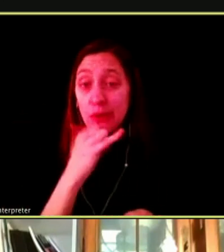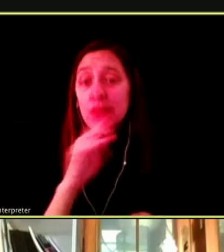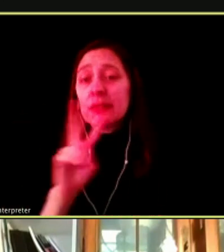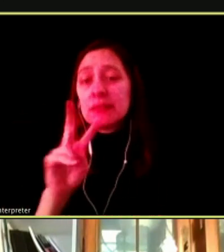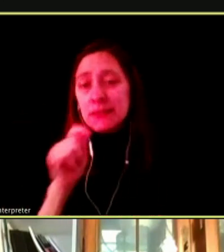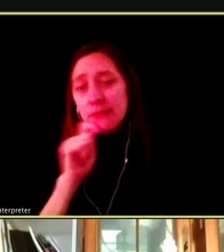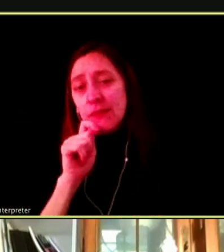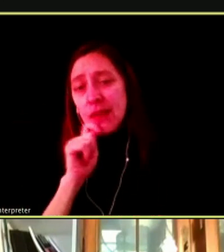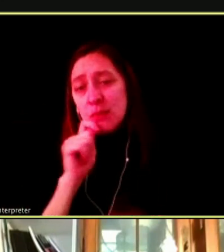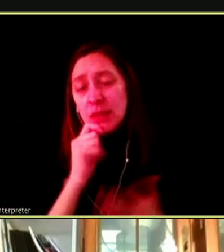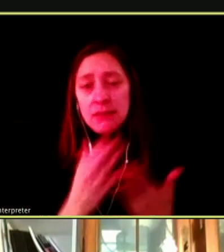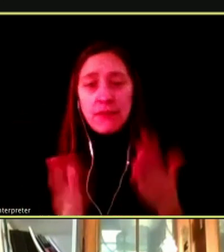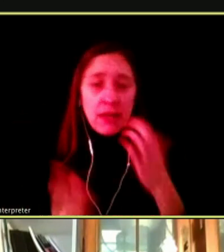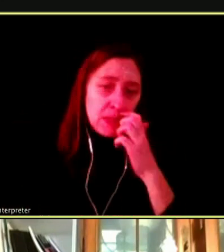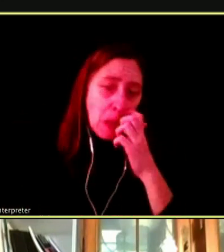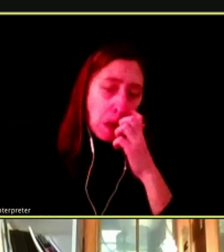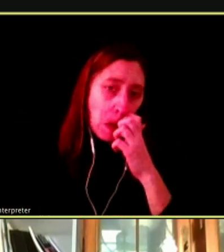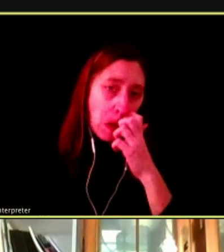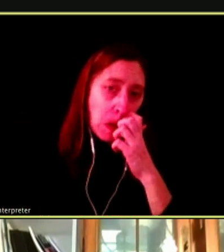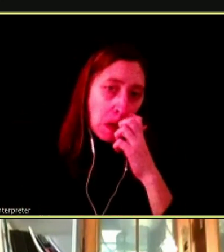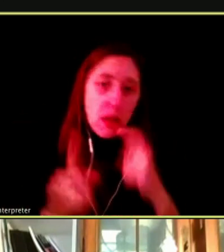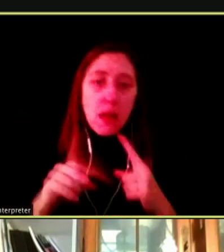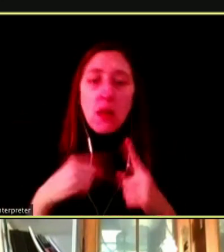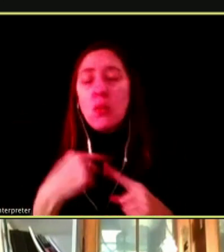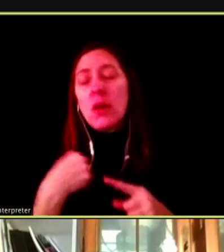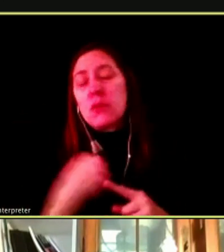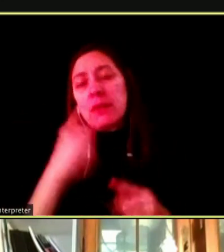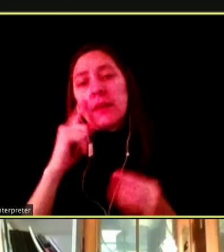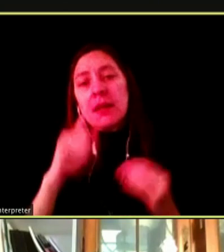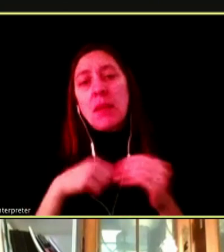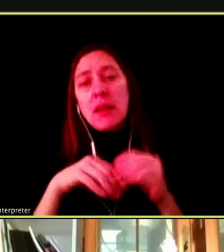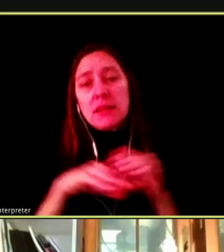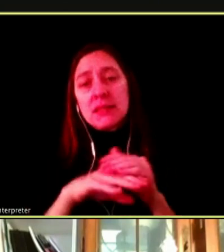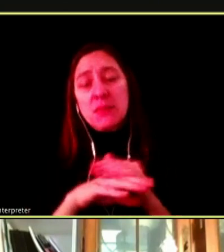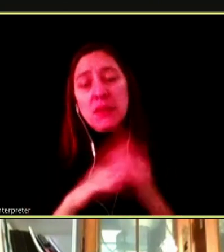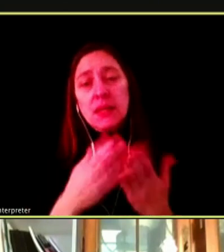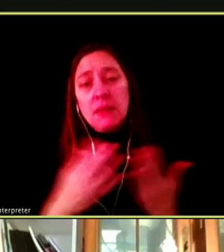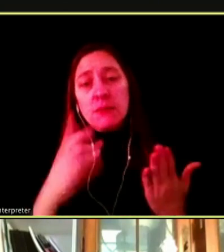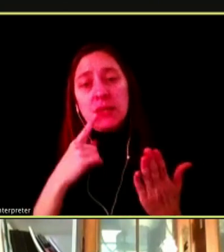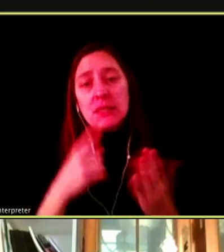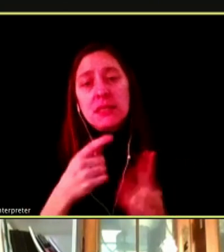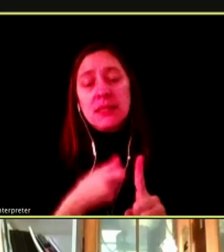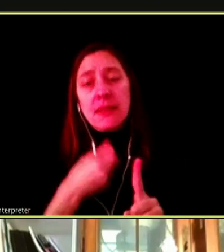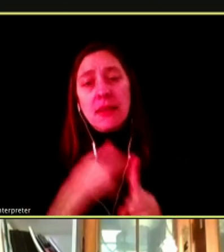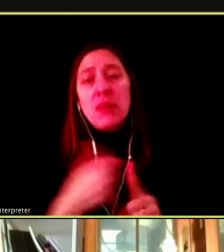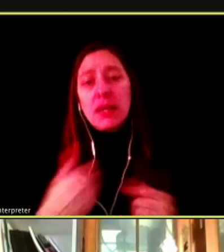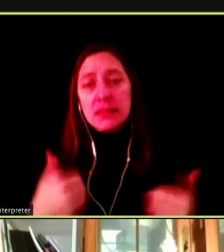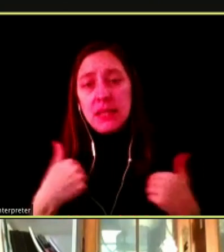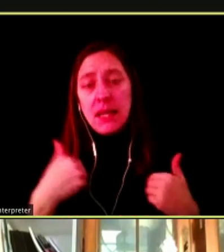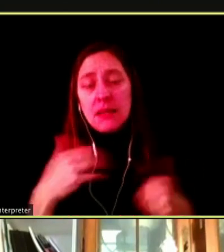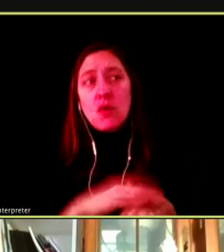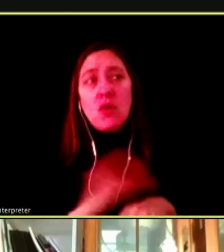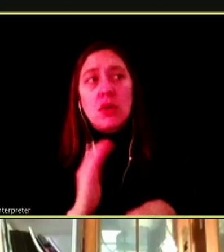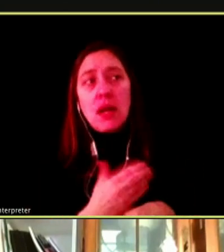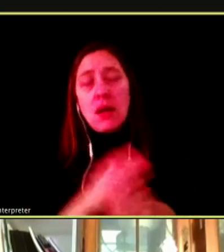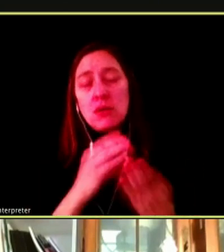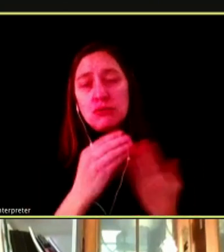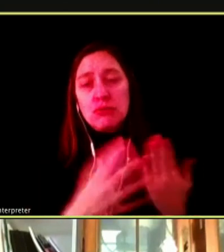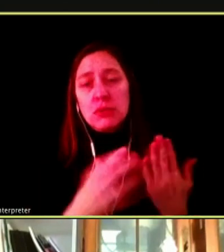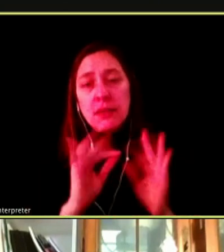WHEN YOU THINK ABOUT THE ACCESSIBILITY AND THE IMPACT IT HAS ON OUR STUDENTS AND OUR FAMILIES.